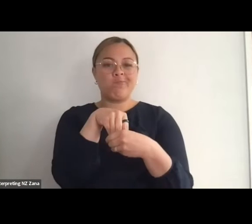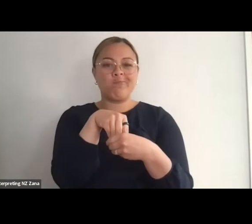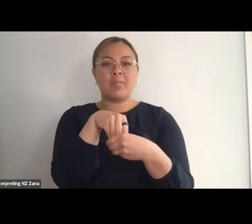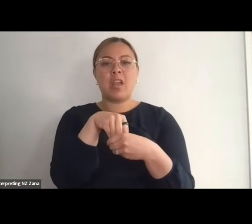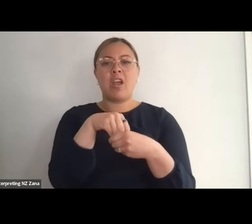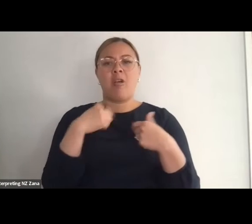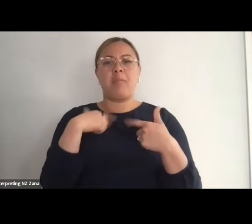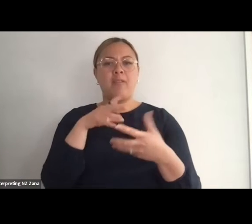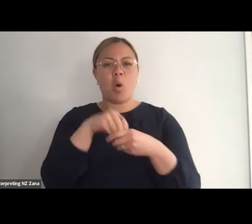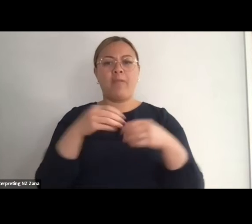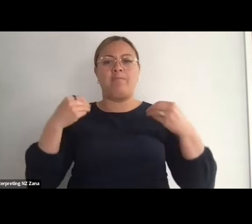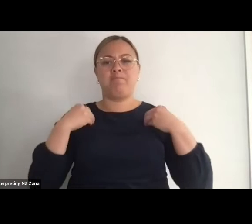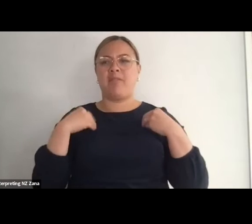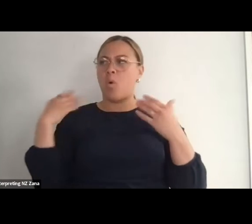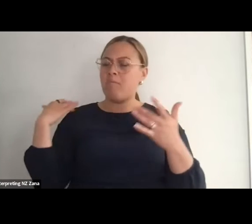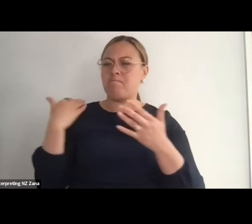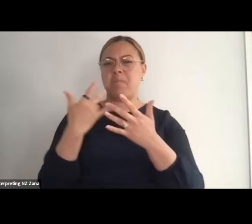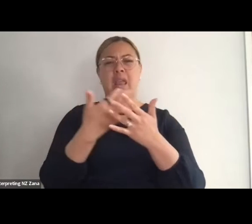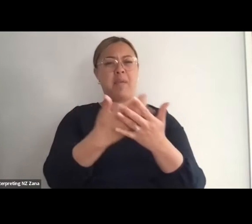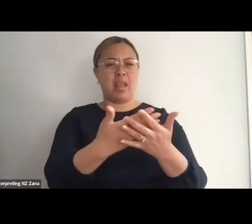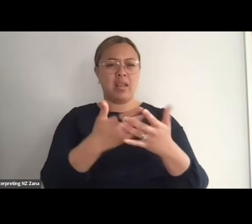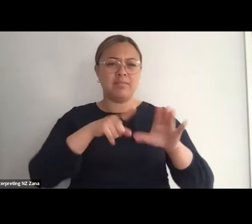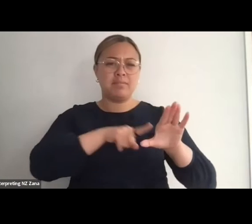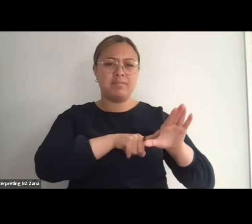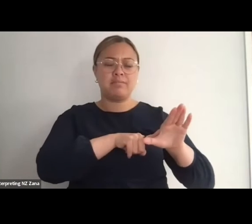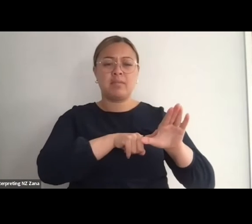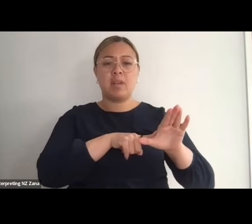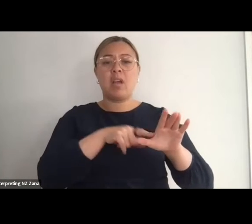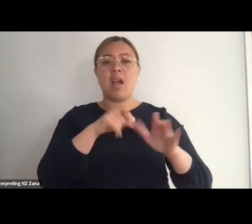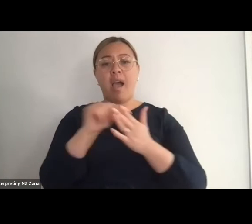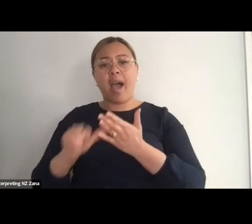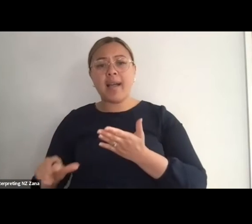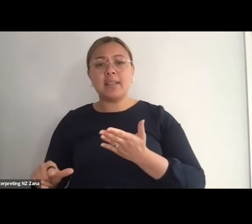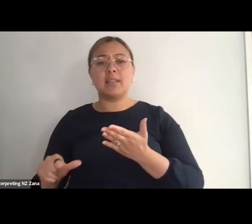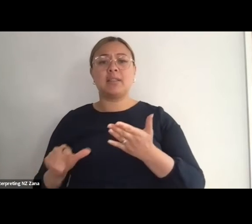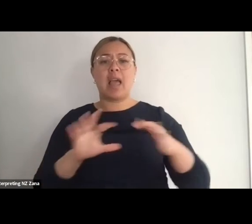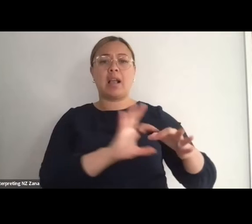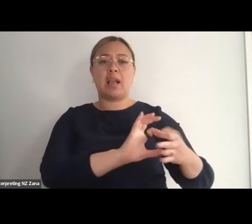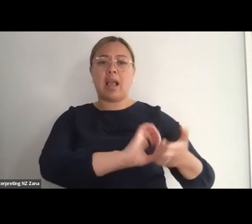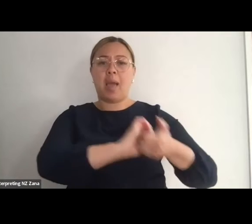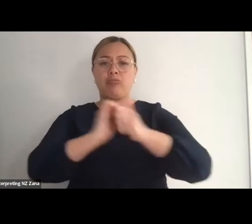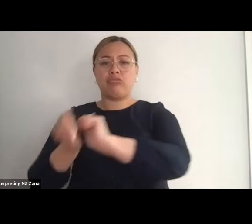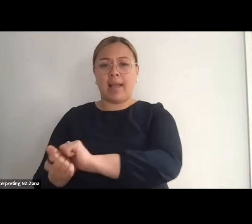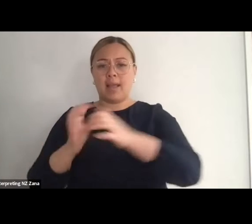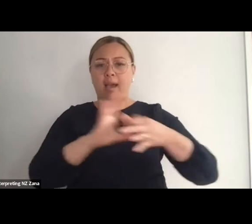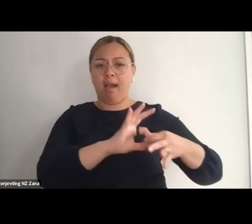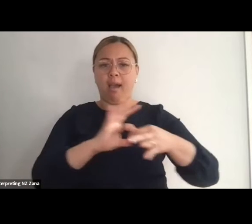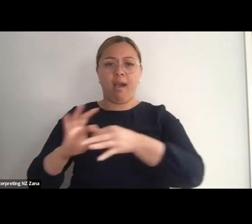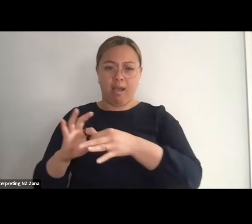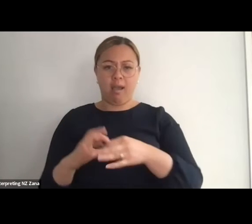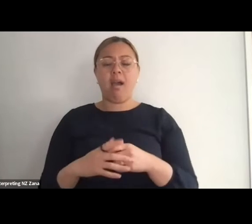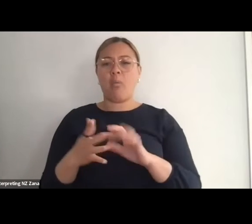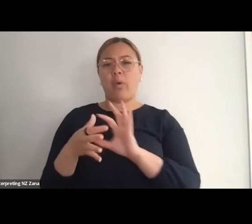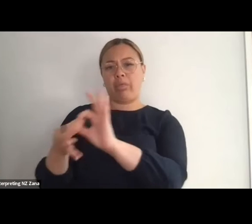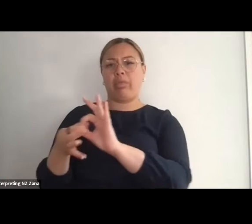and as an artist and as a collaborator and now I'm part of the Artistic Direction Panel